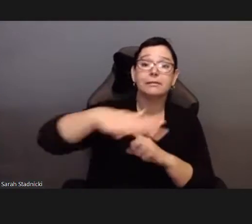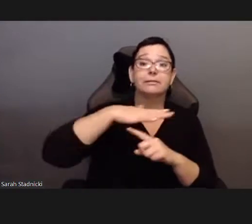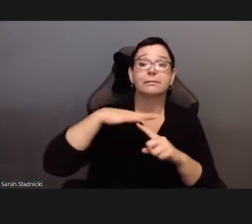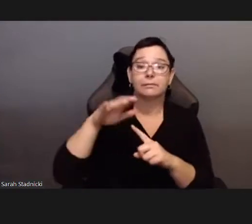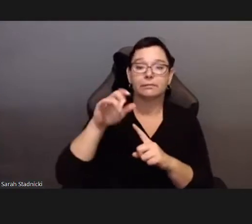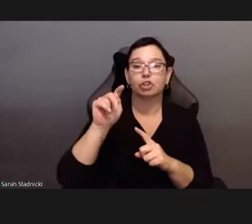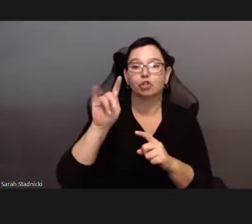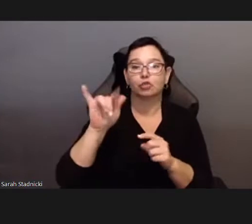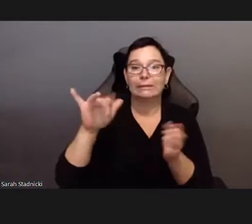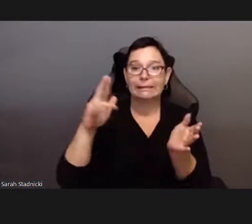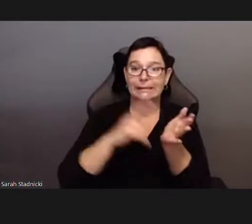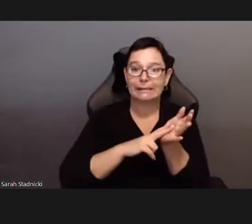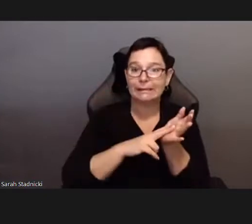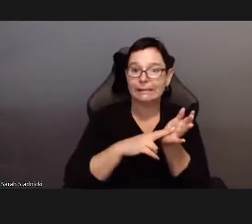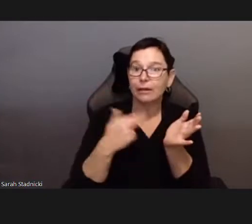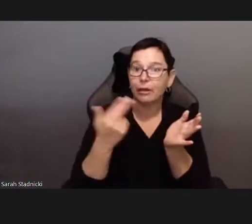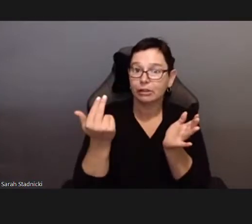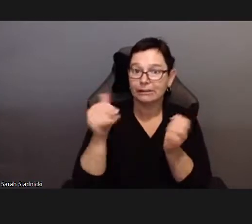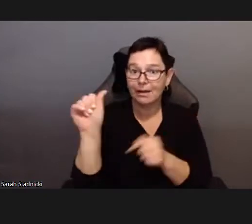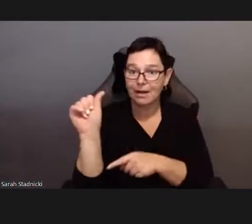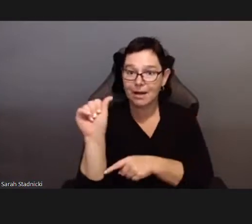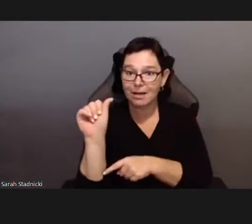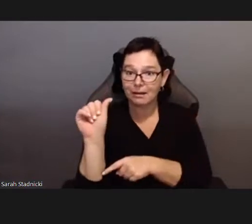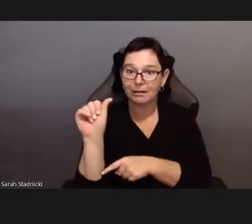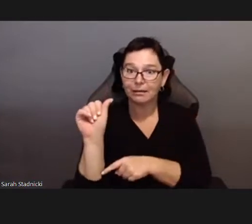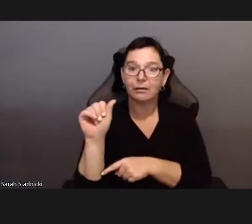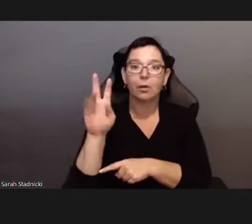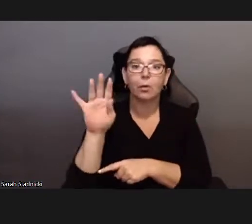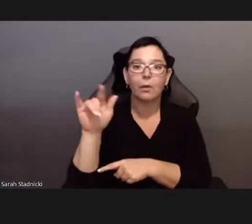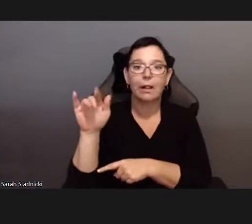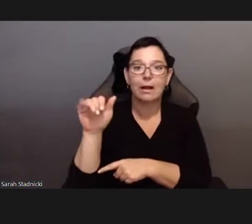and the British Crown.